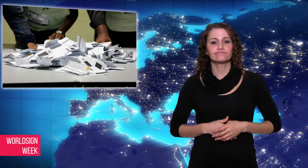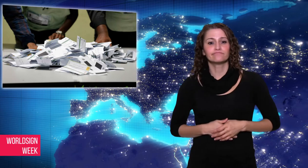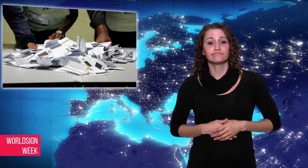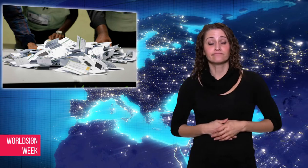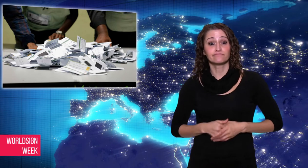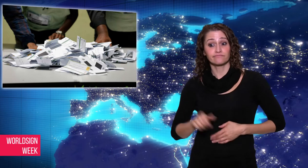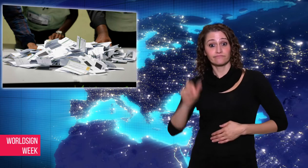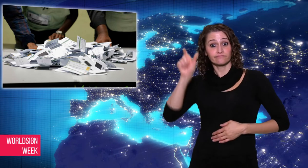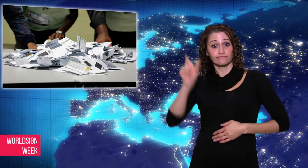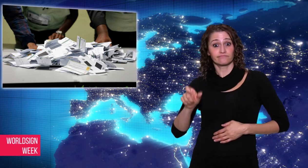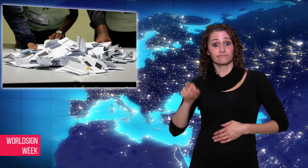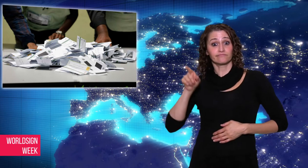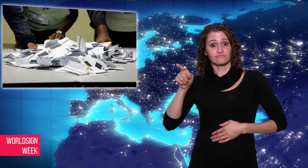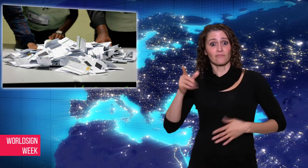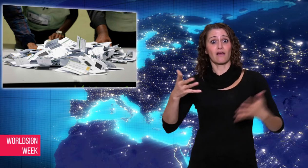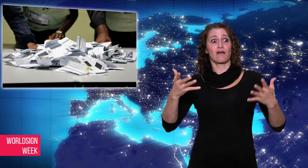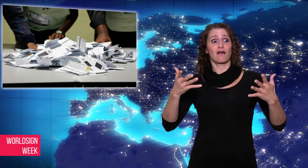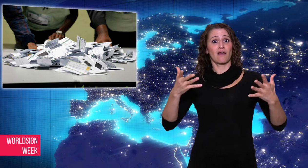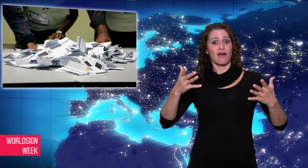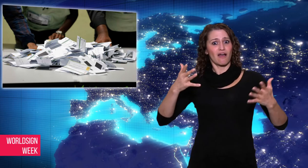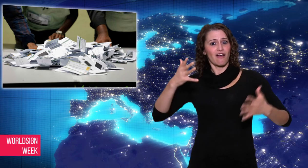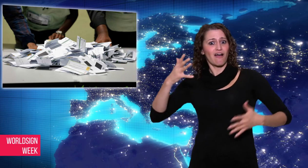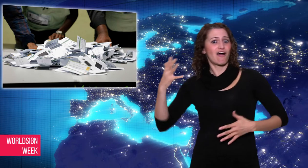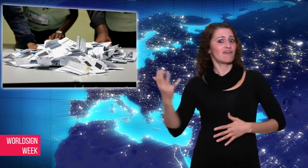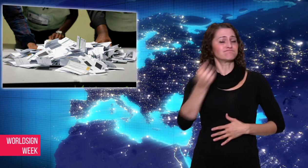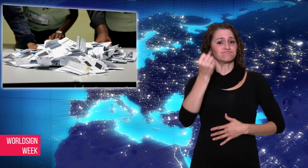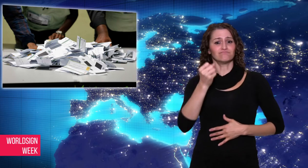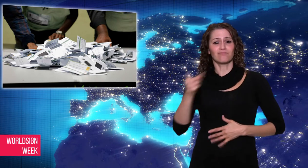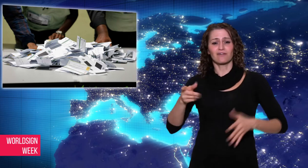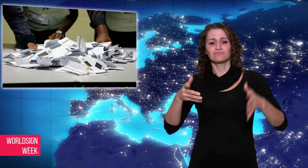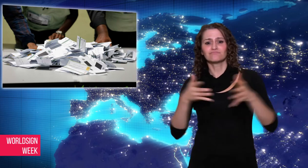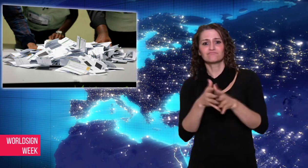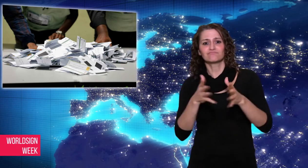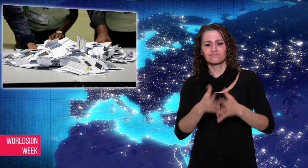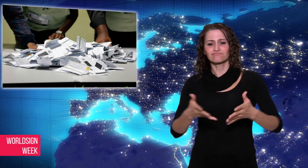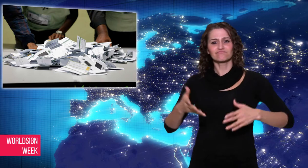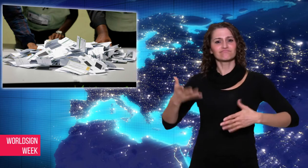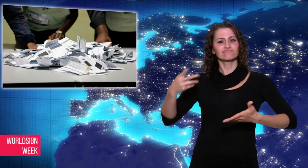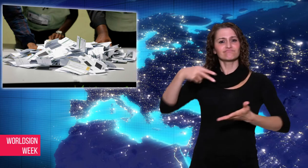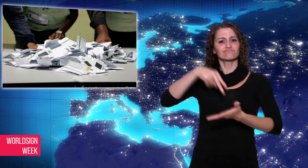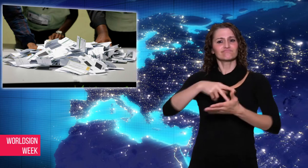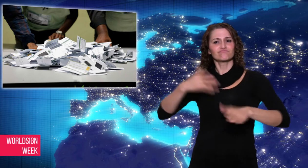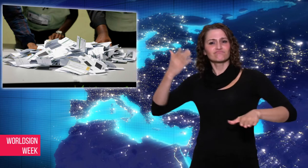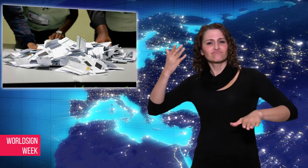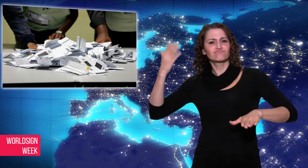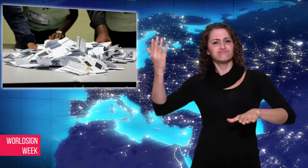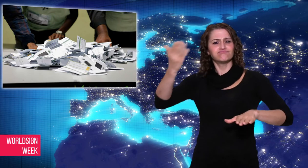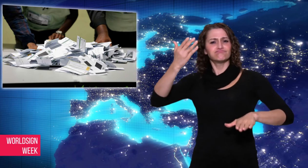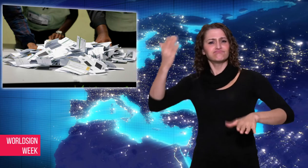Solih “called the election